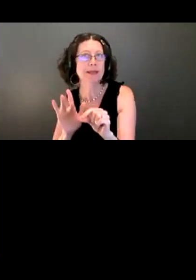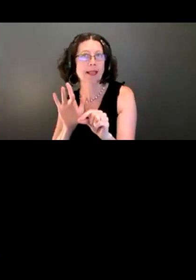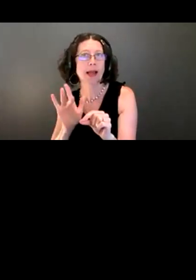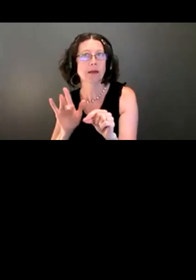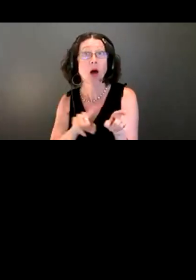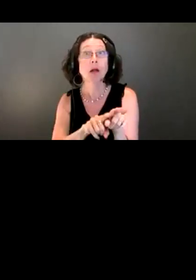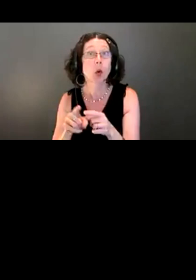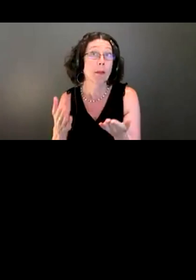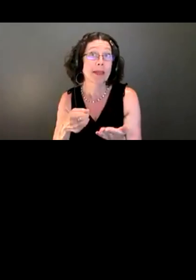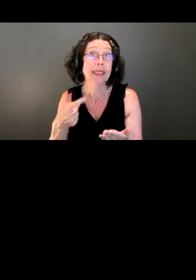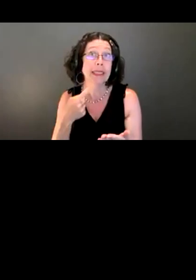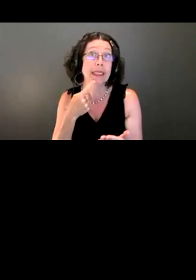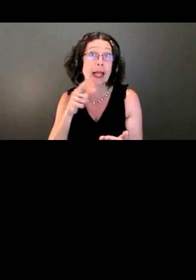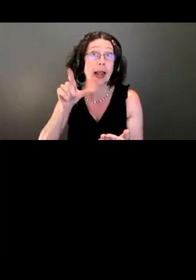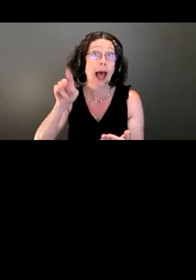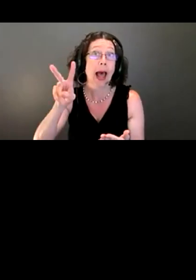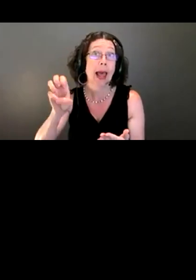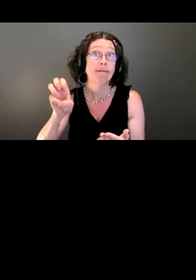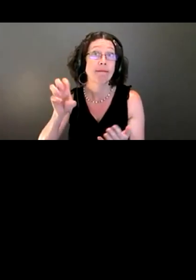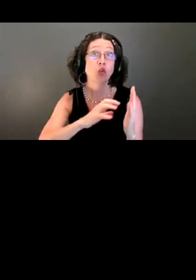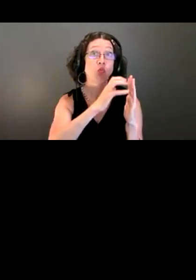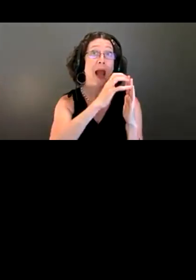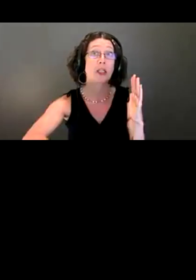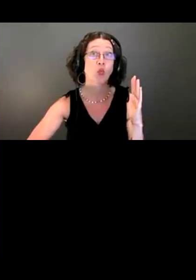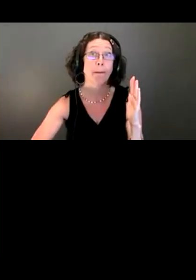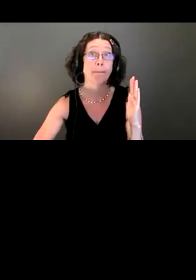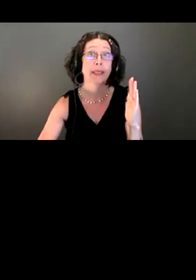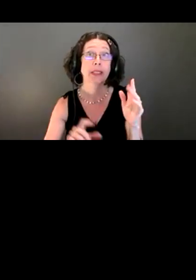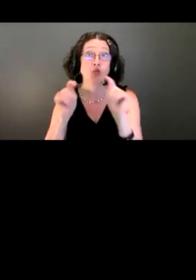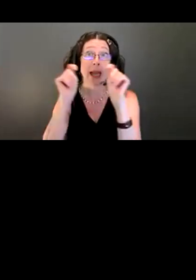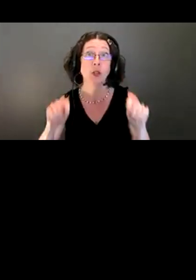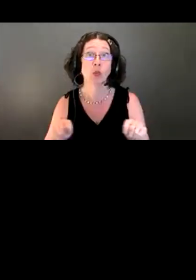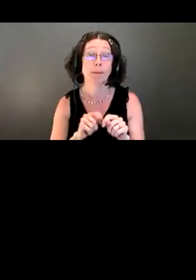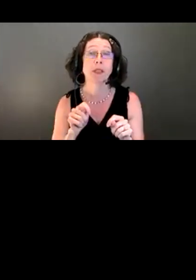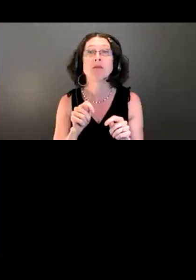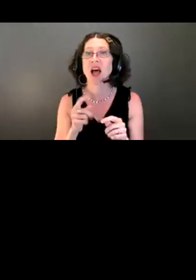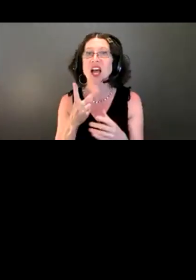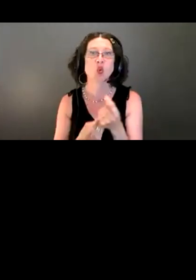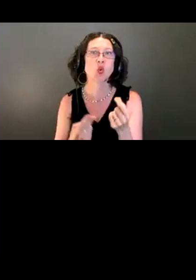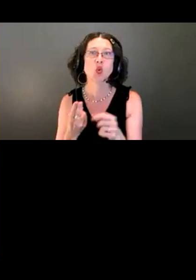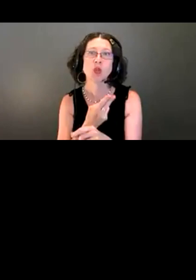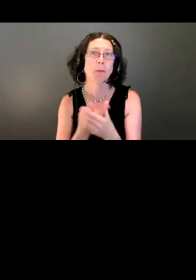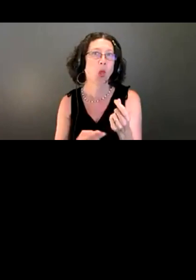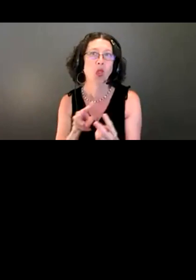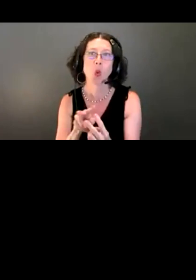So I'll be using both of those words to describe this.